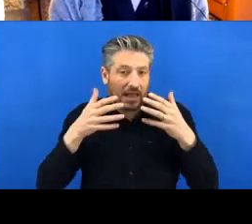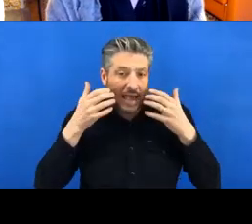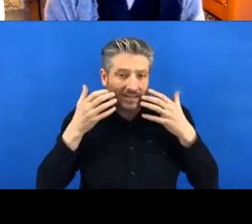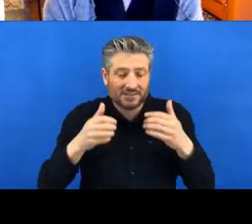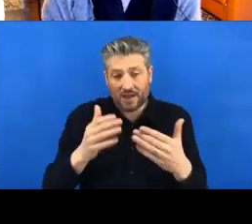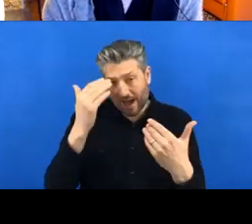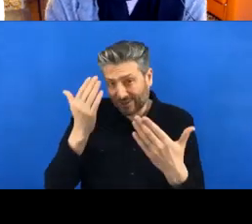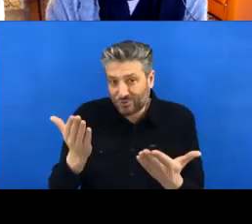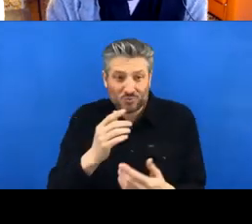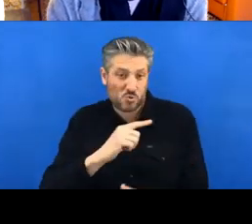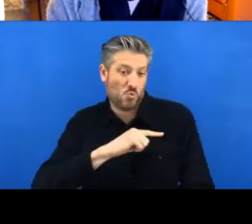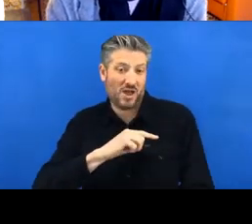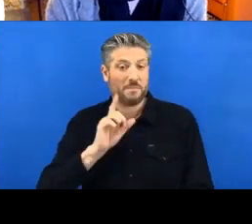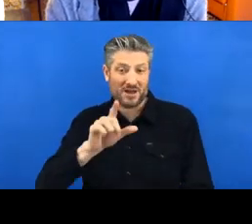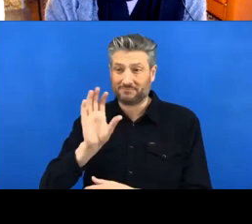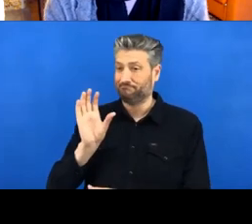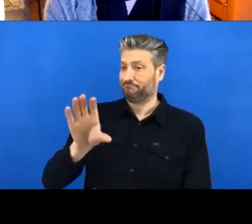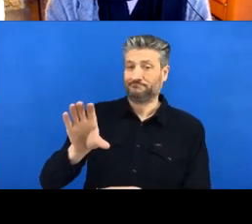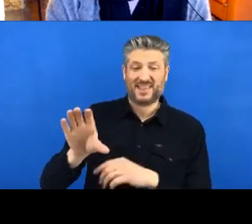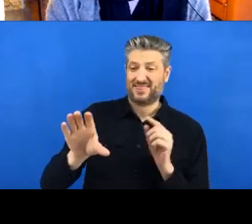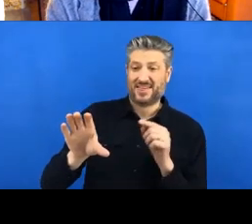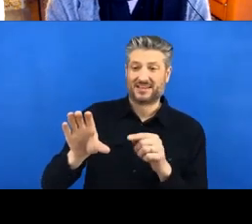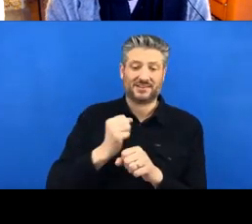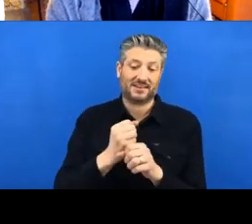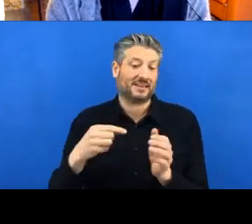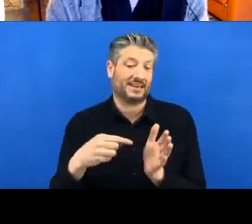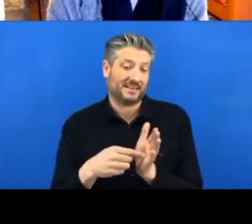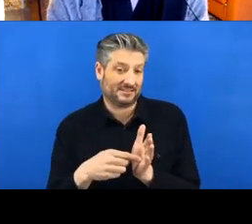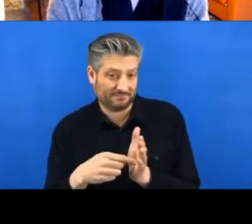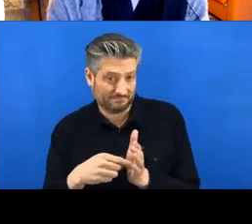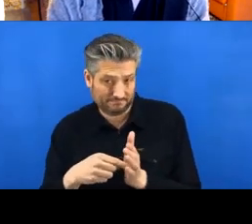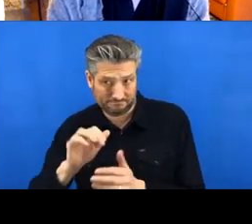we’ll see a few more of them as we go along.